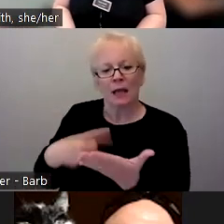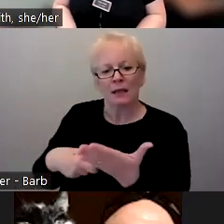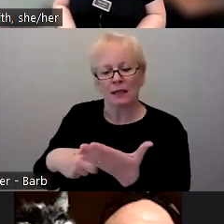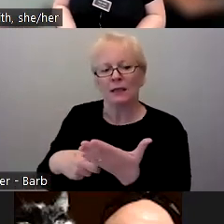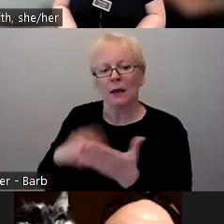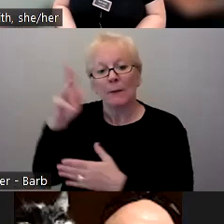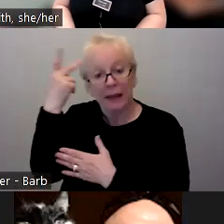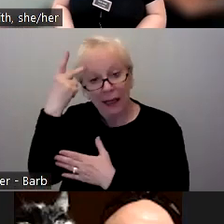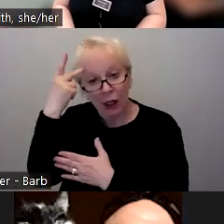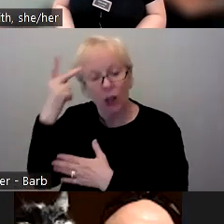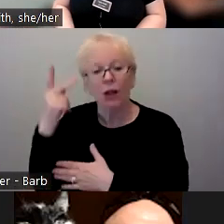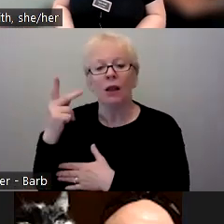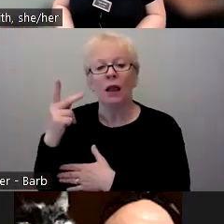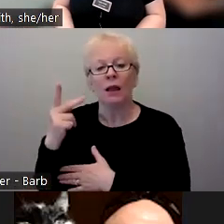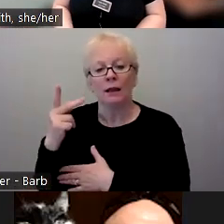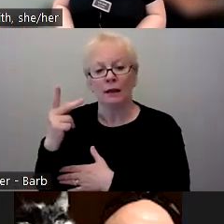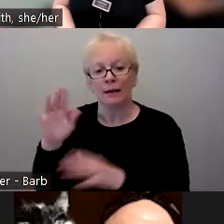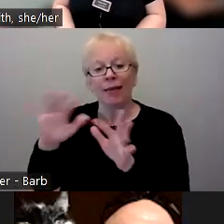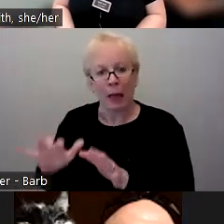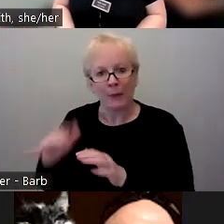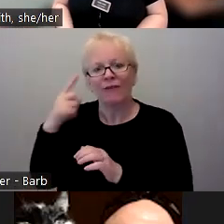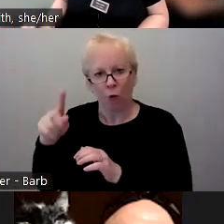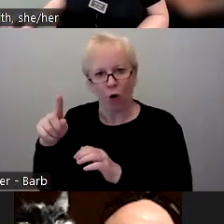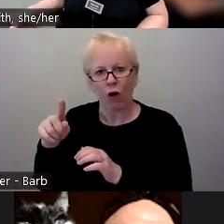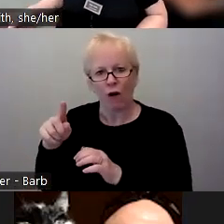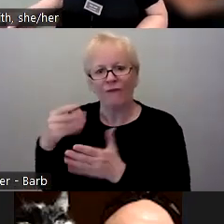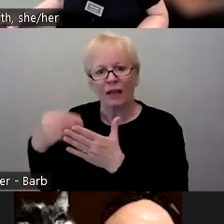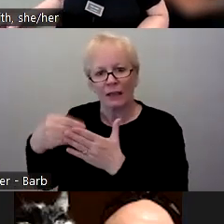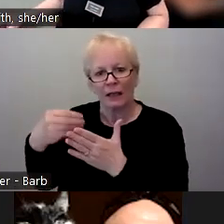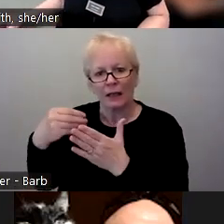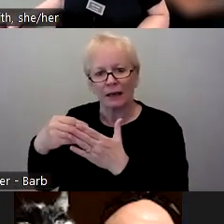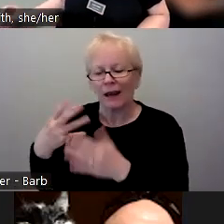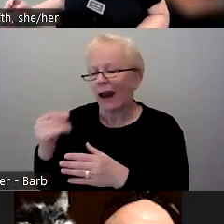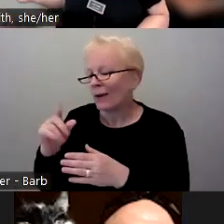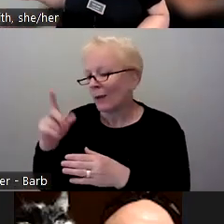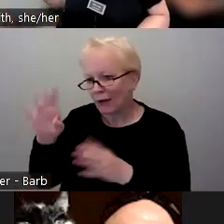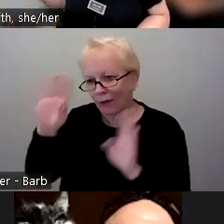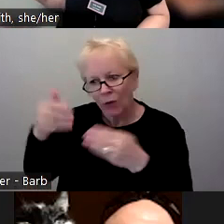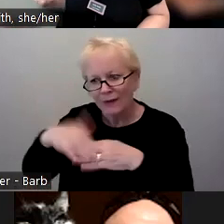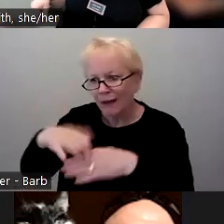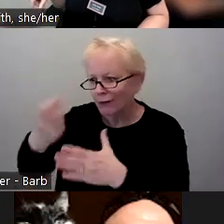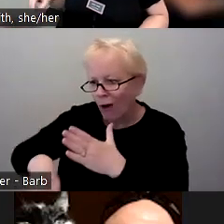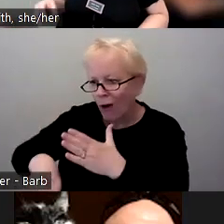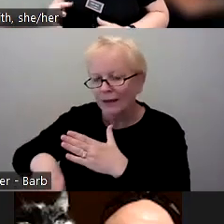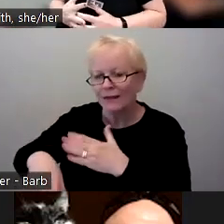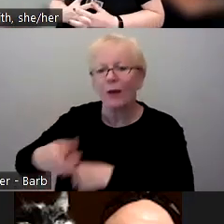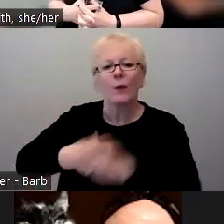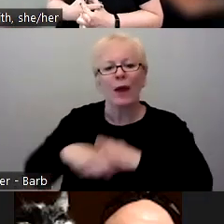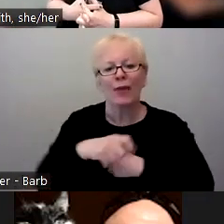about equity have to be focused on cost rather than other forms of equity because of the